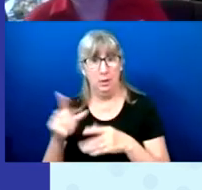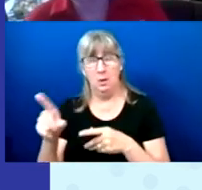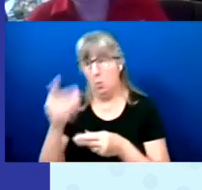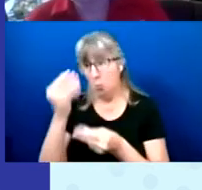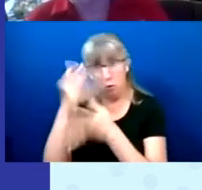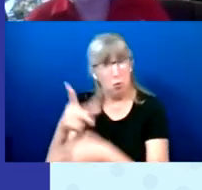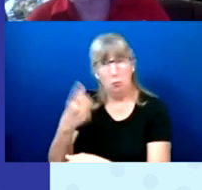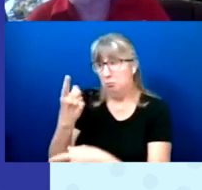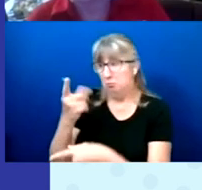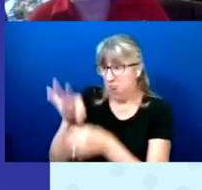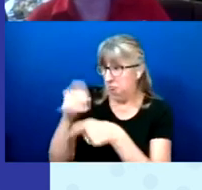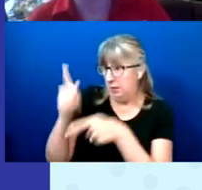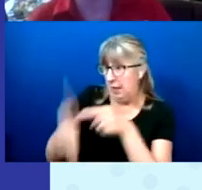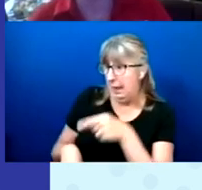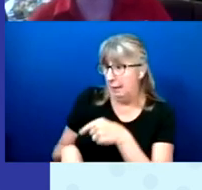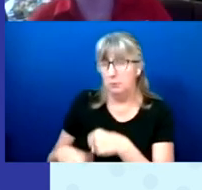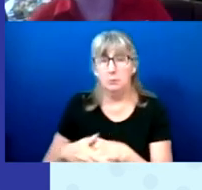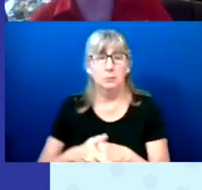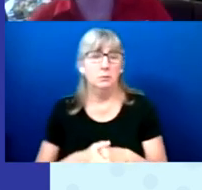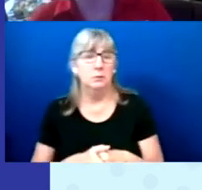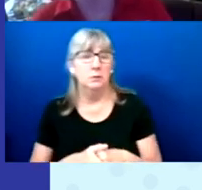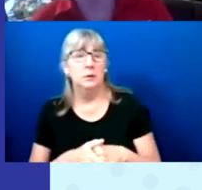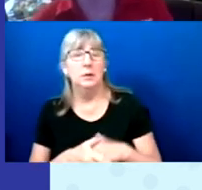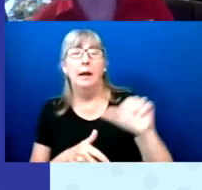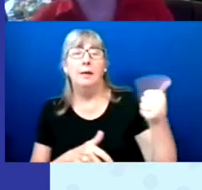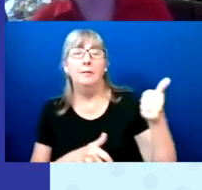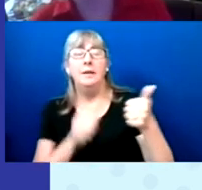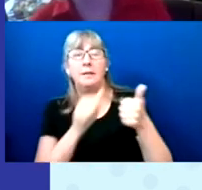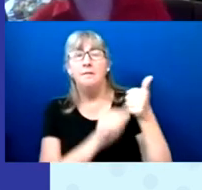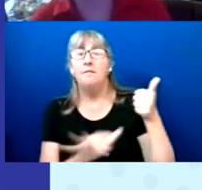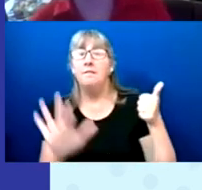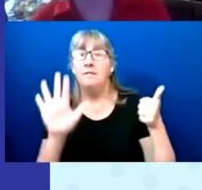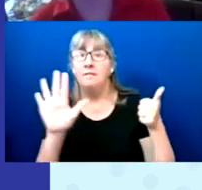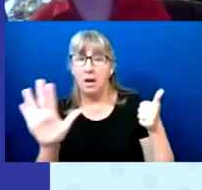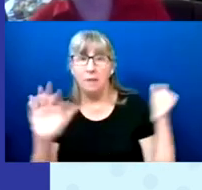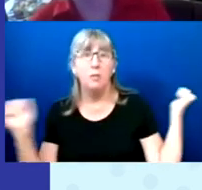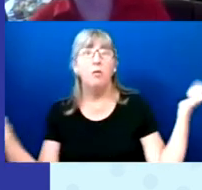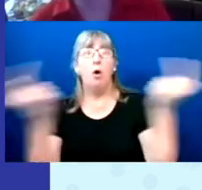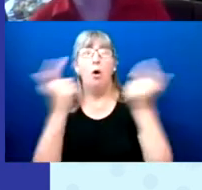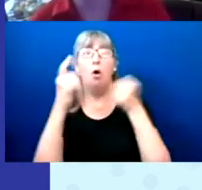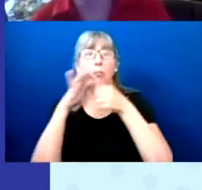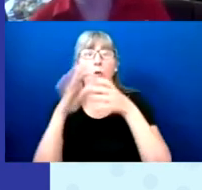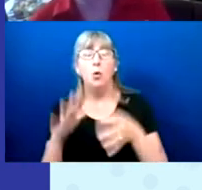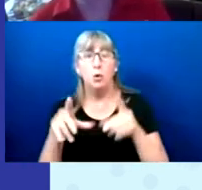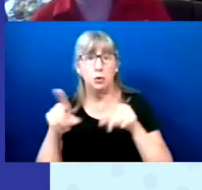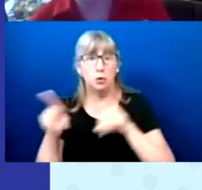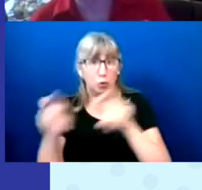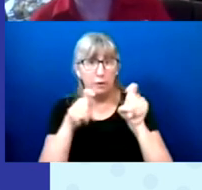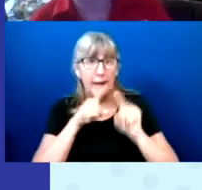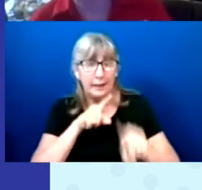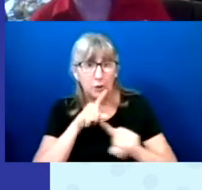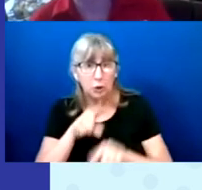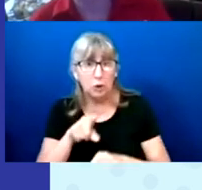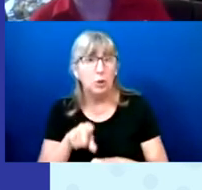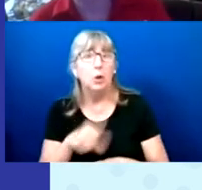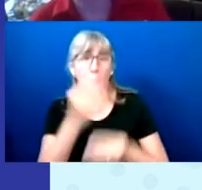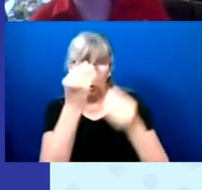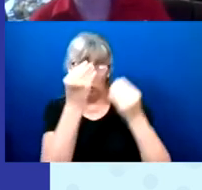5 out of 10 of all the voters that completed the survey were told they could not vote.